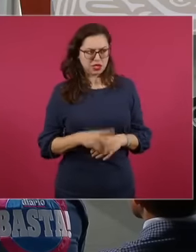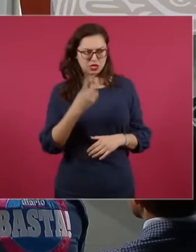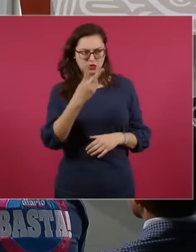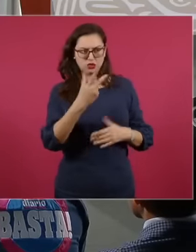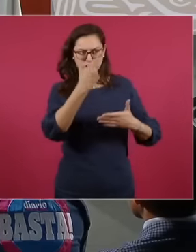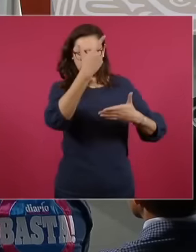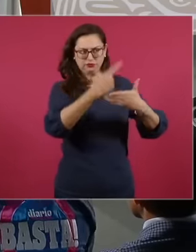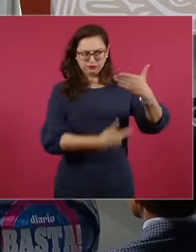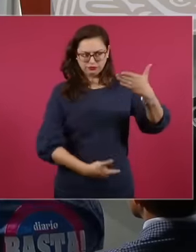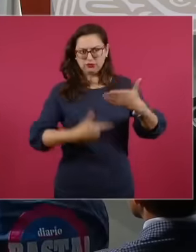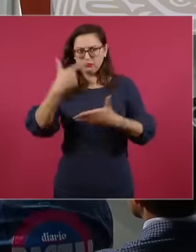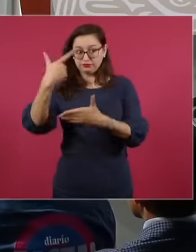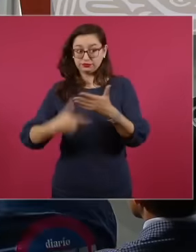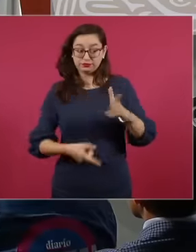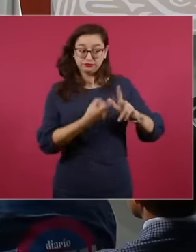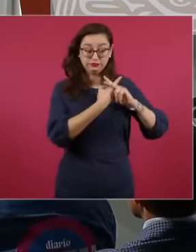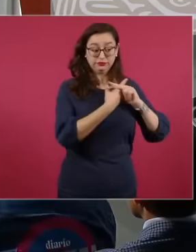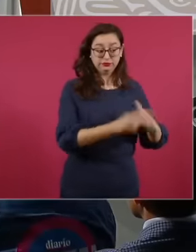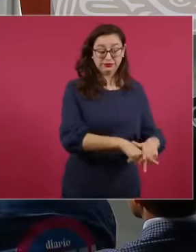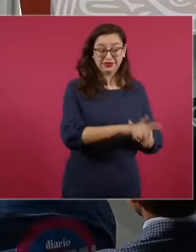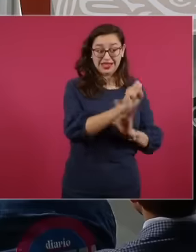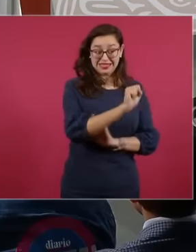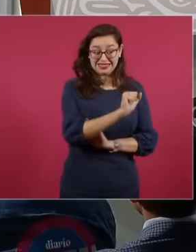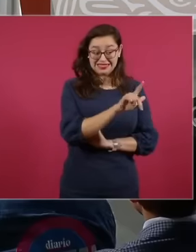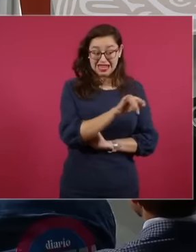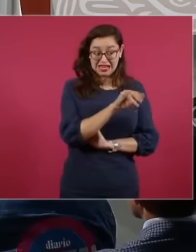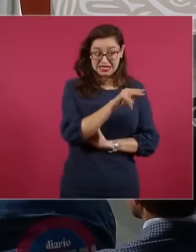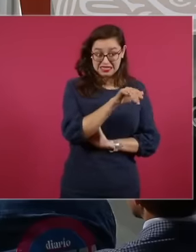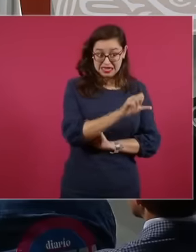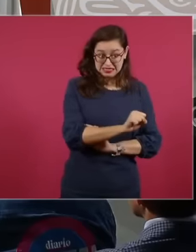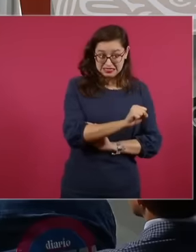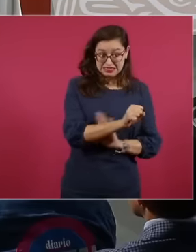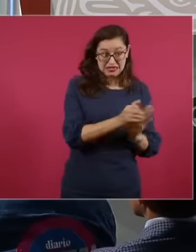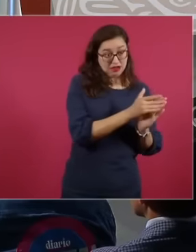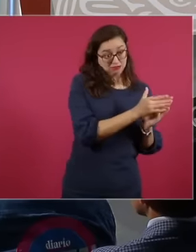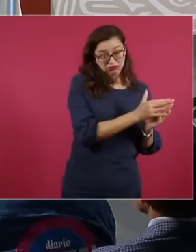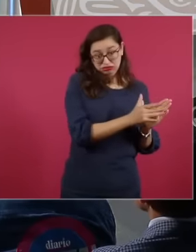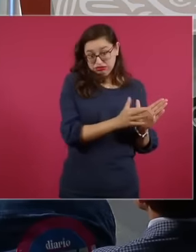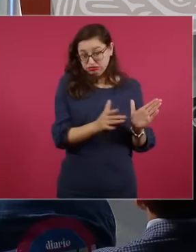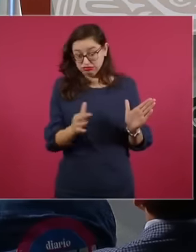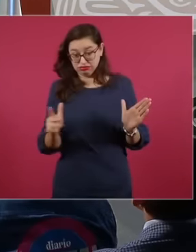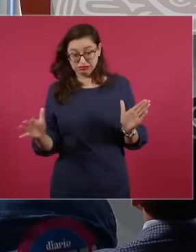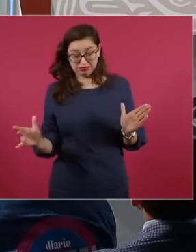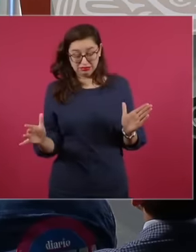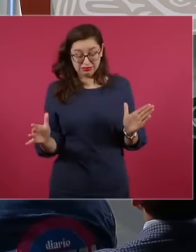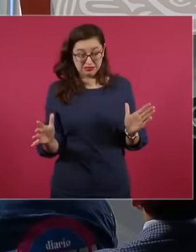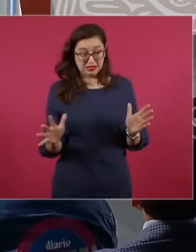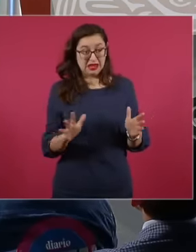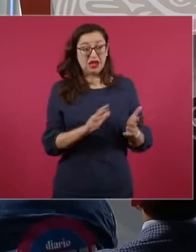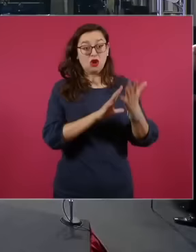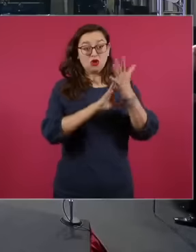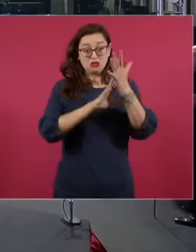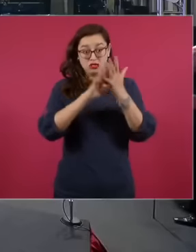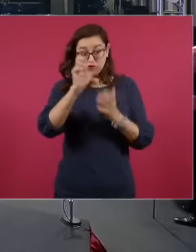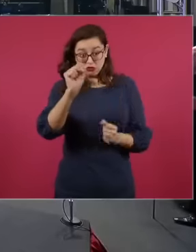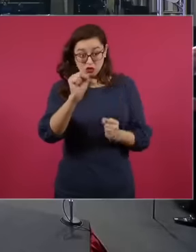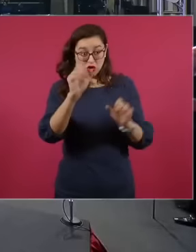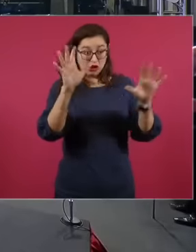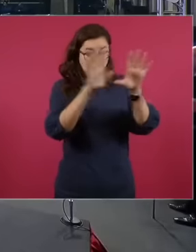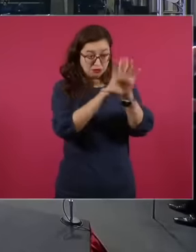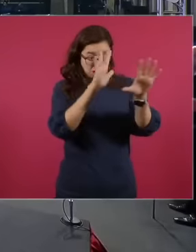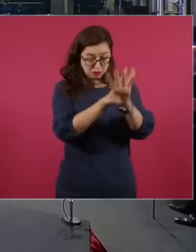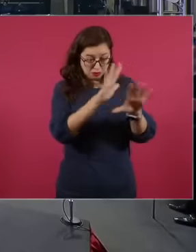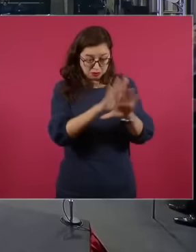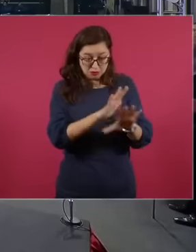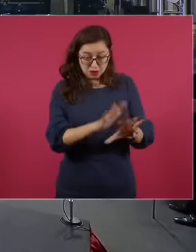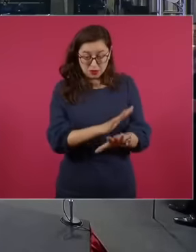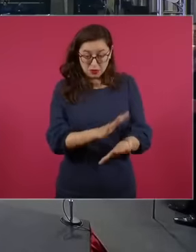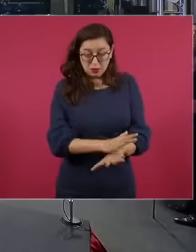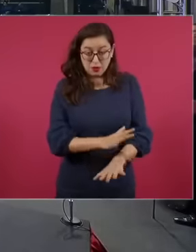from the beginning from from Yes since Salinas enters you are from an look I'm going to